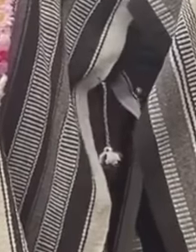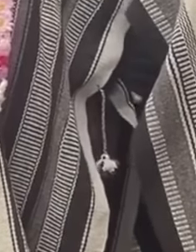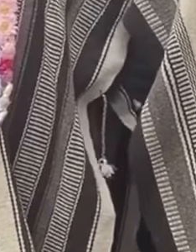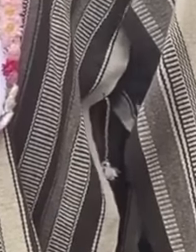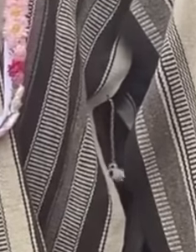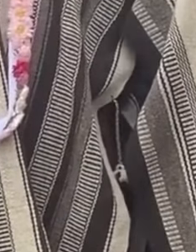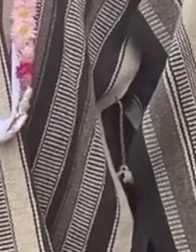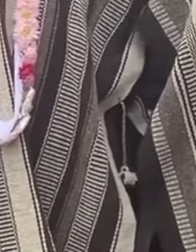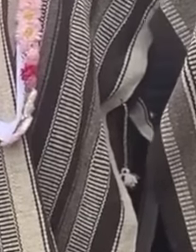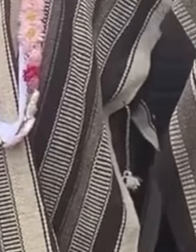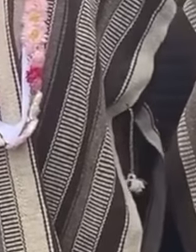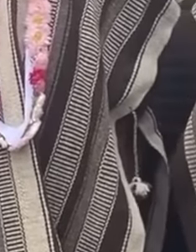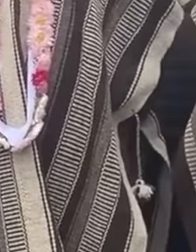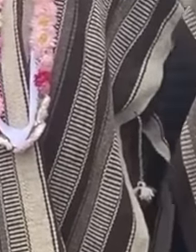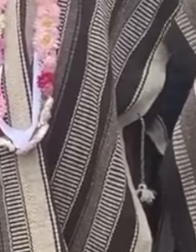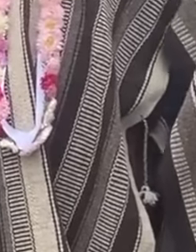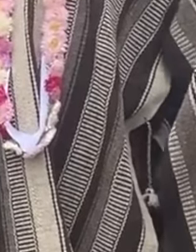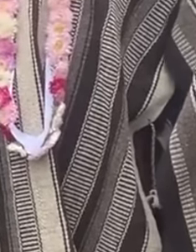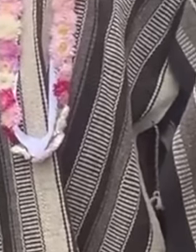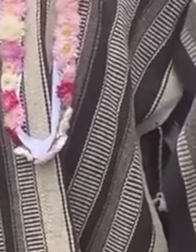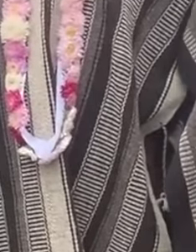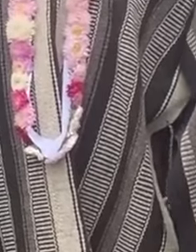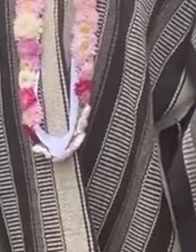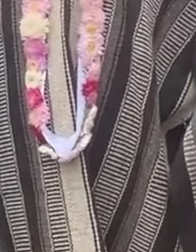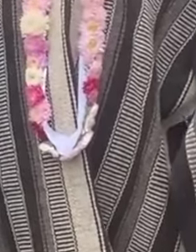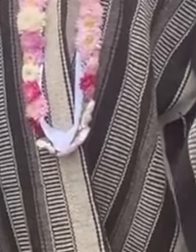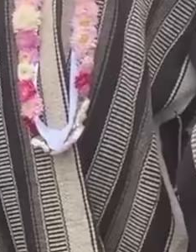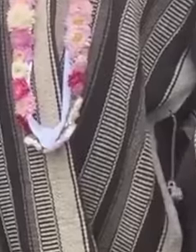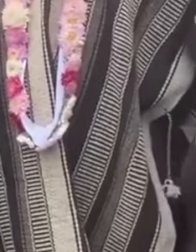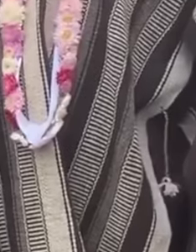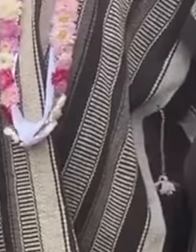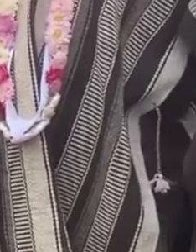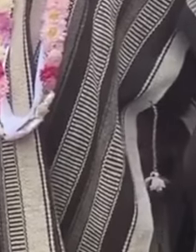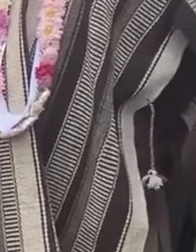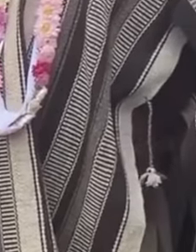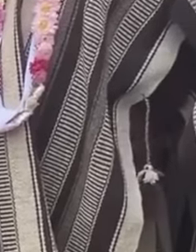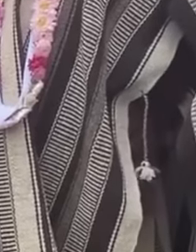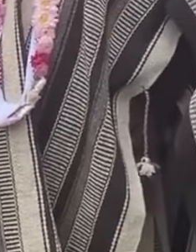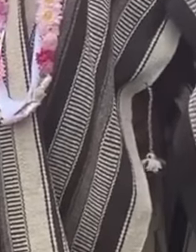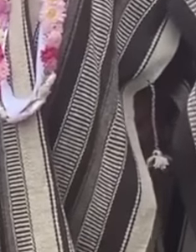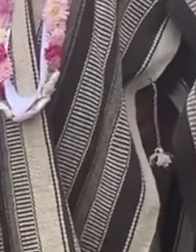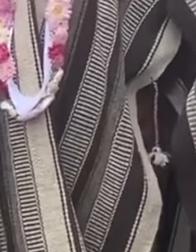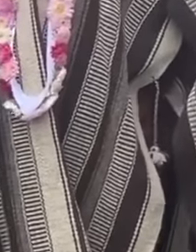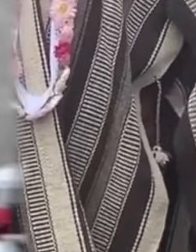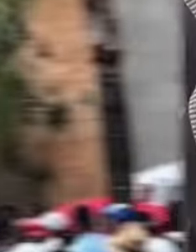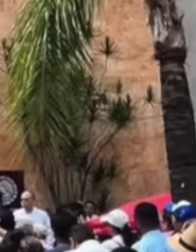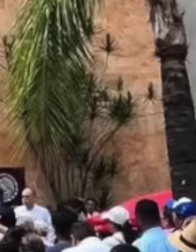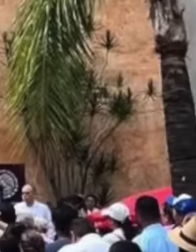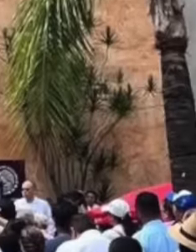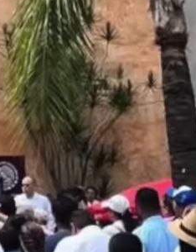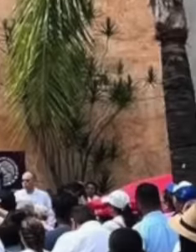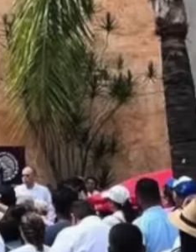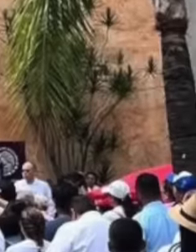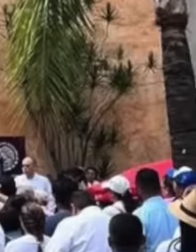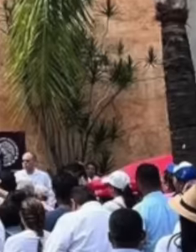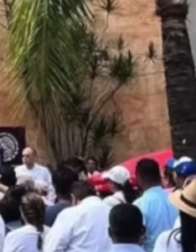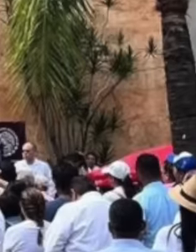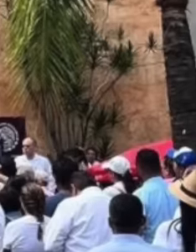with the people everything and without the people nothing. There is no doubt that the workers of the court of the judiciary